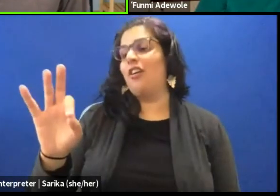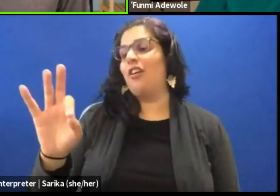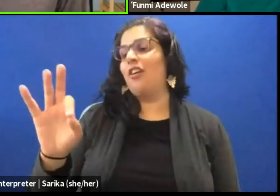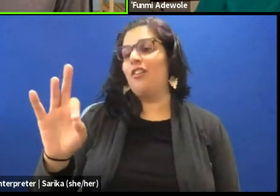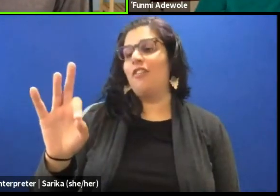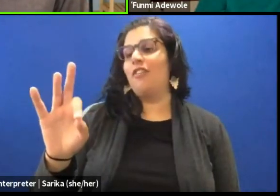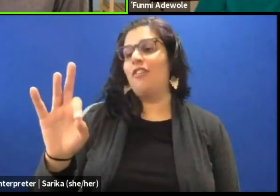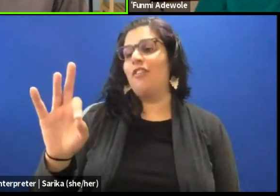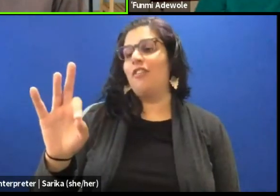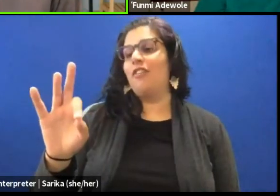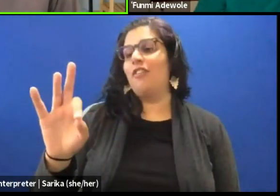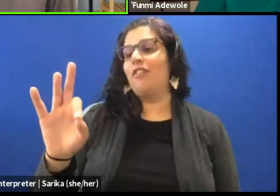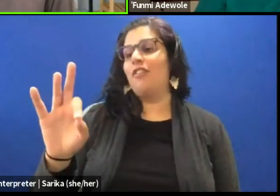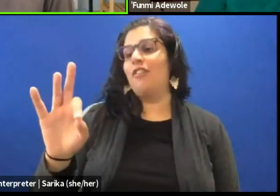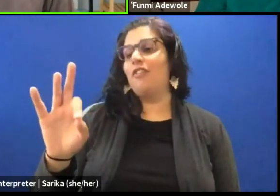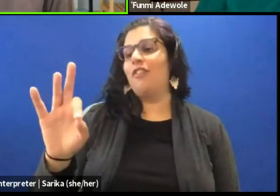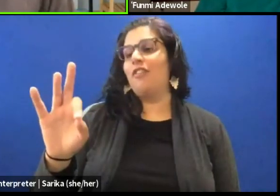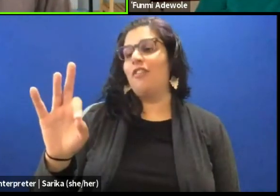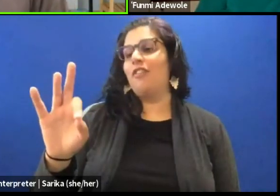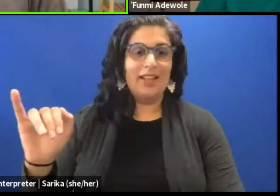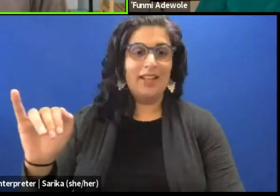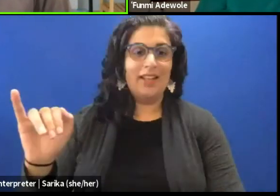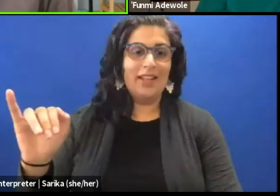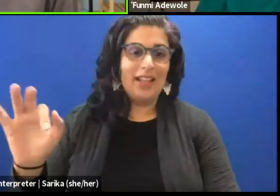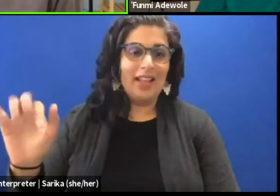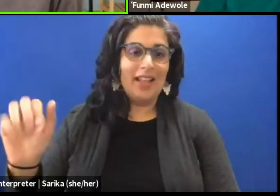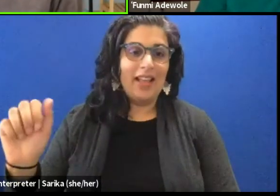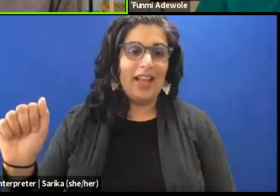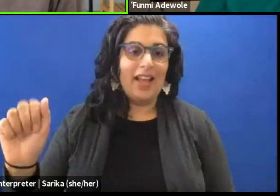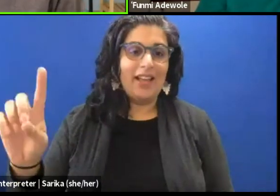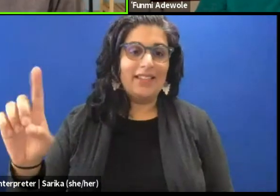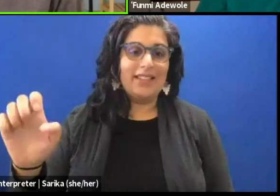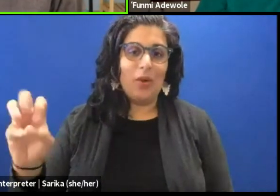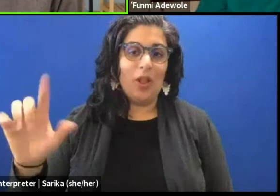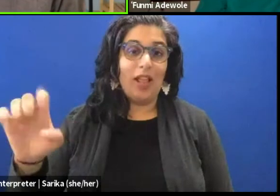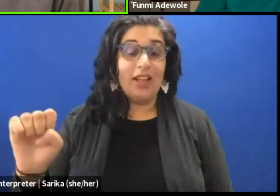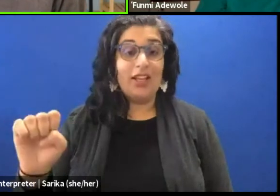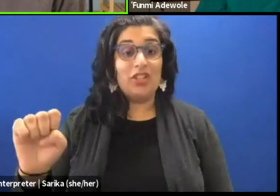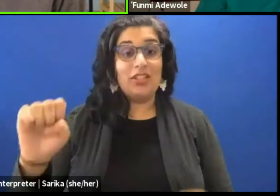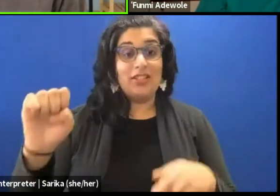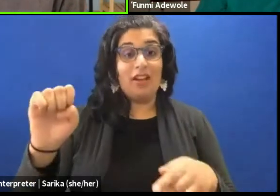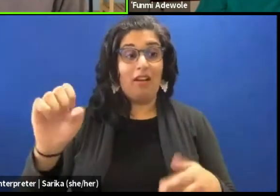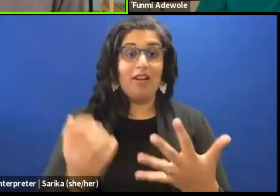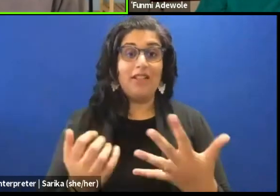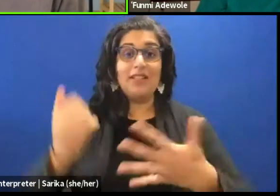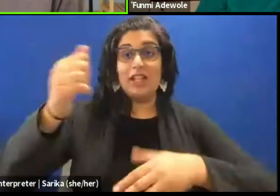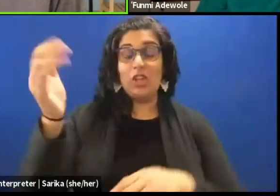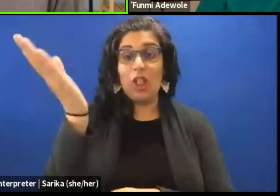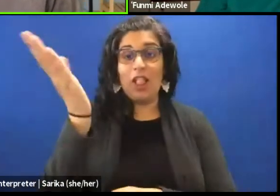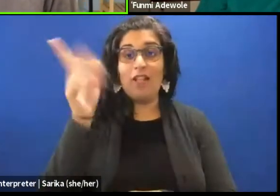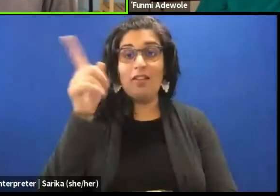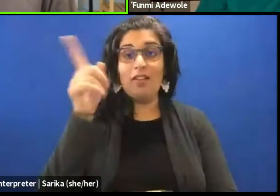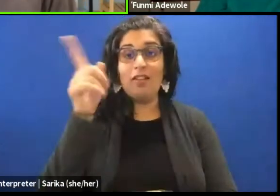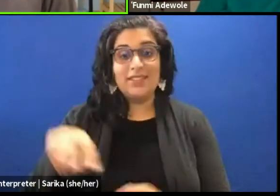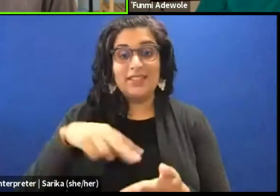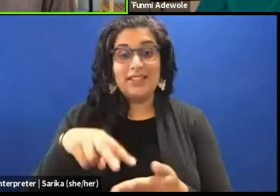She is a senior lecturer in dance at De Montfort University, Leicester.